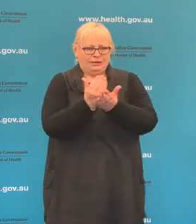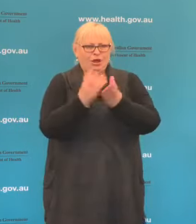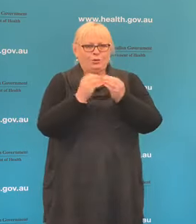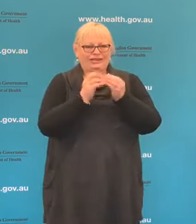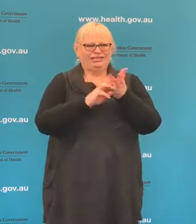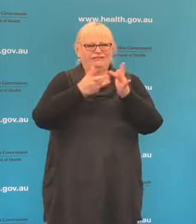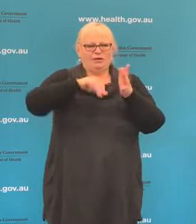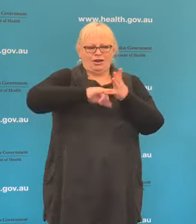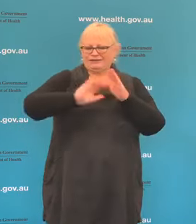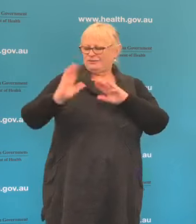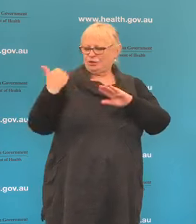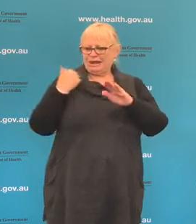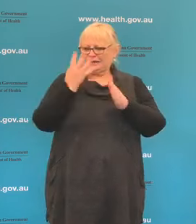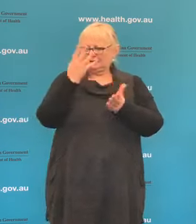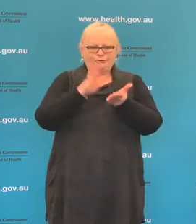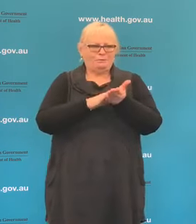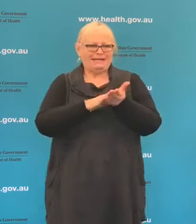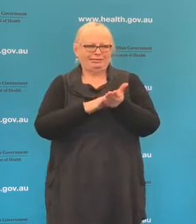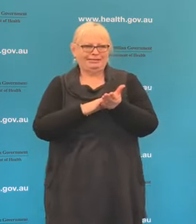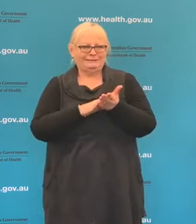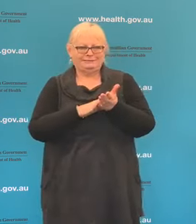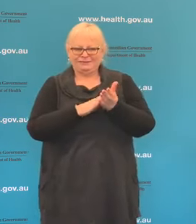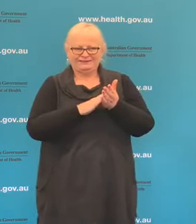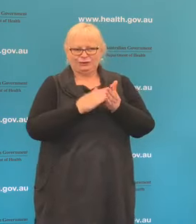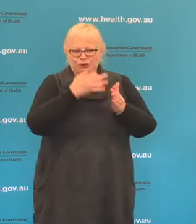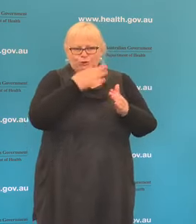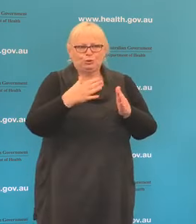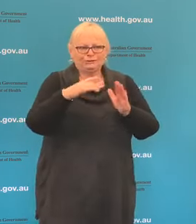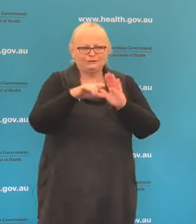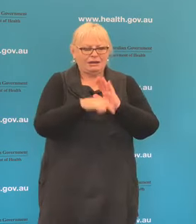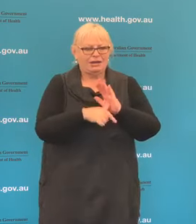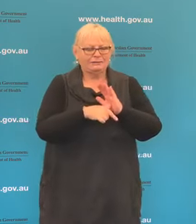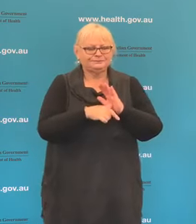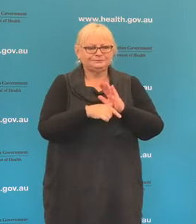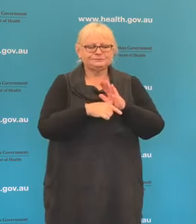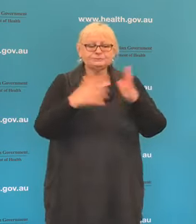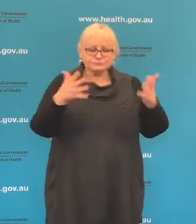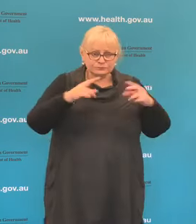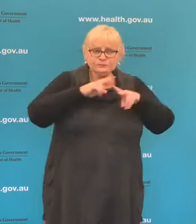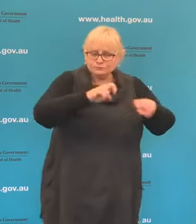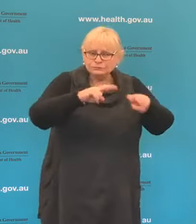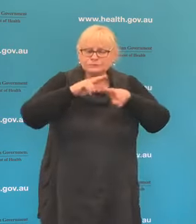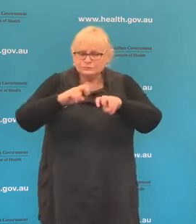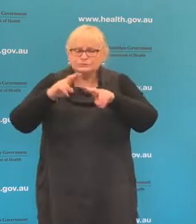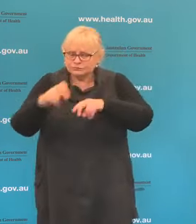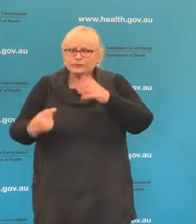a very short time. A huge amount of research into the virus in looking at